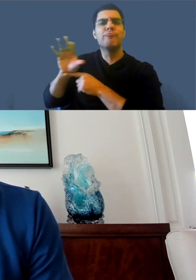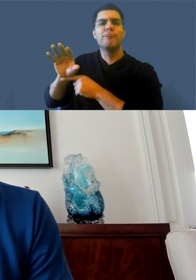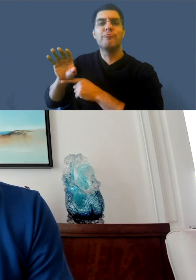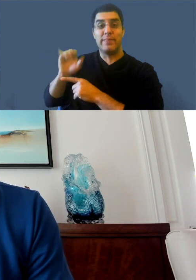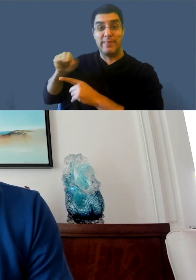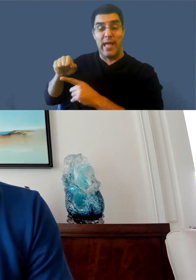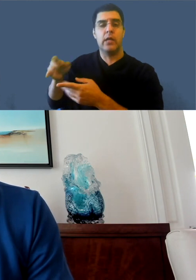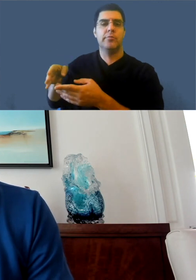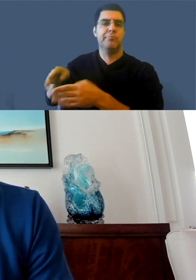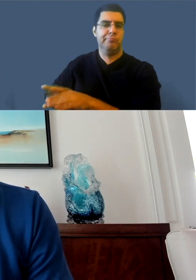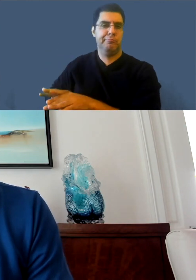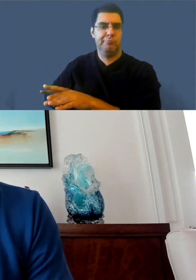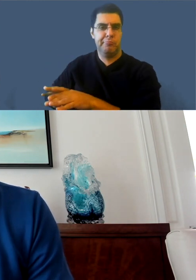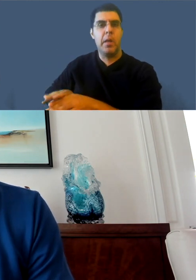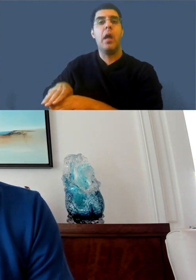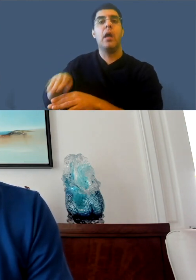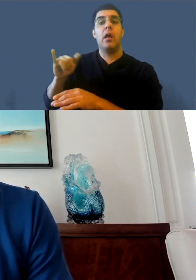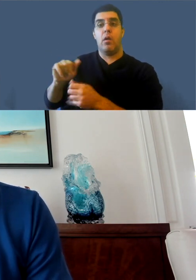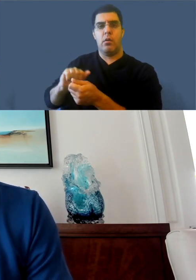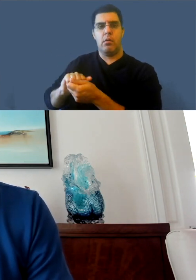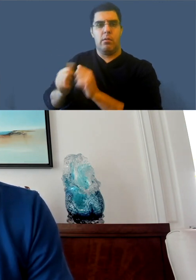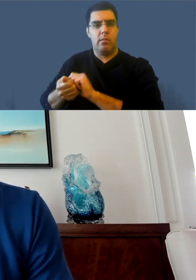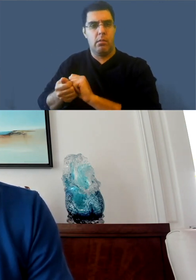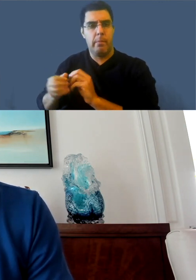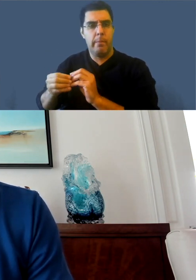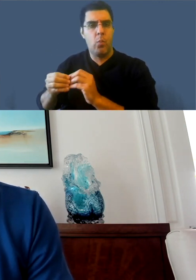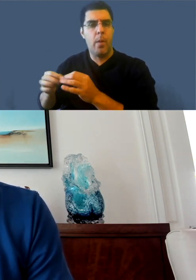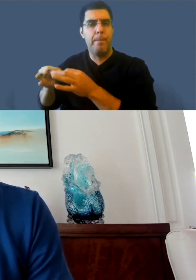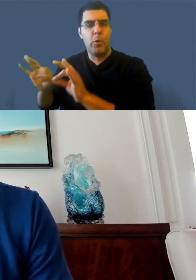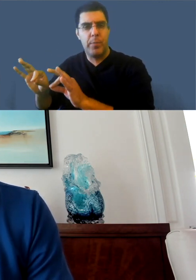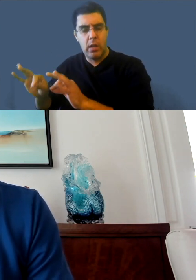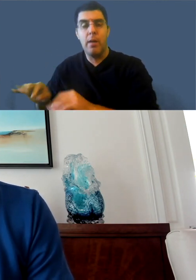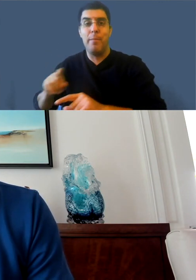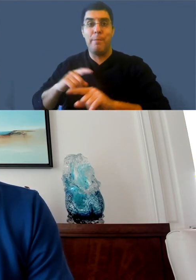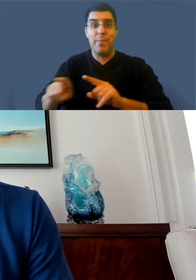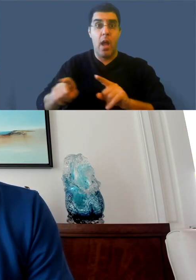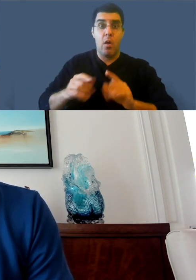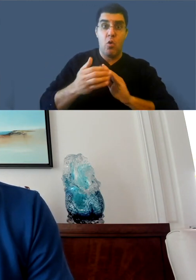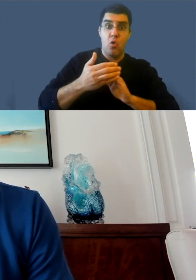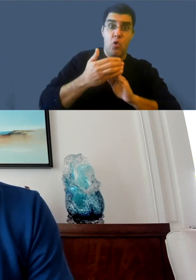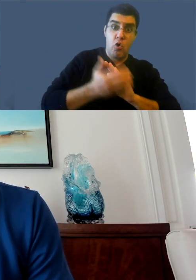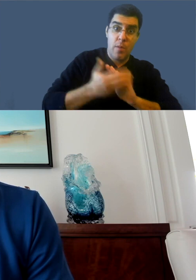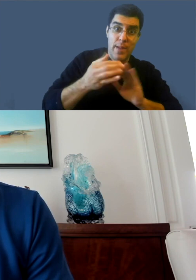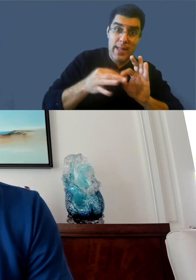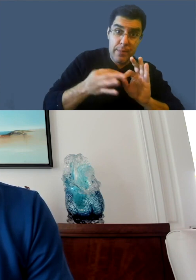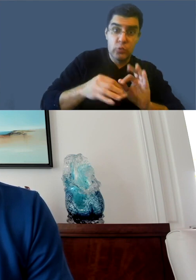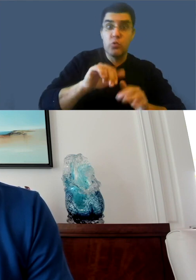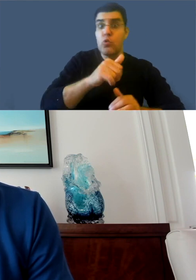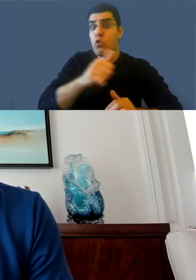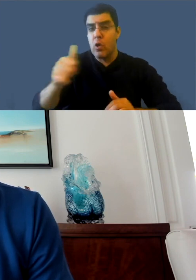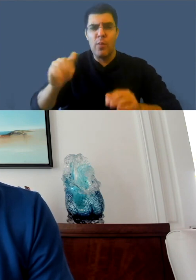and automated captions will continue in the same way that they are today. We're not expecting to have any changes